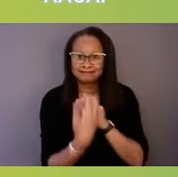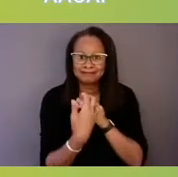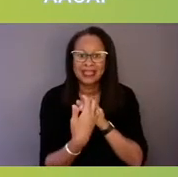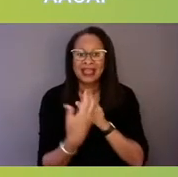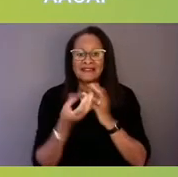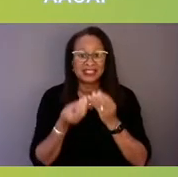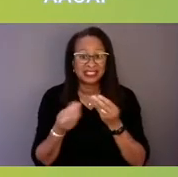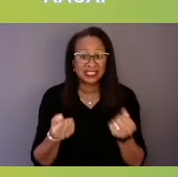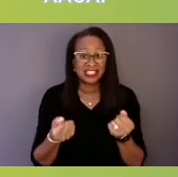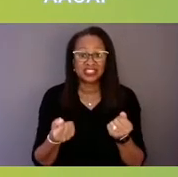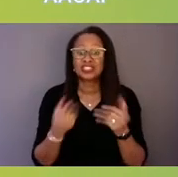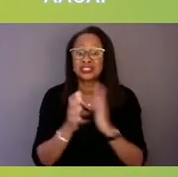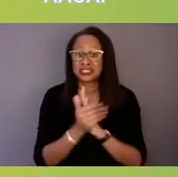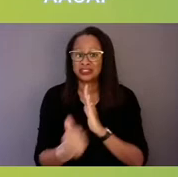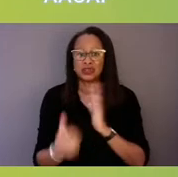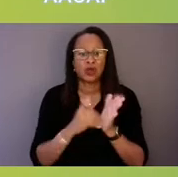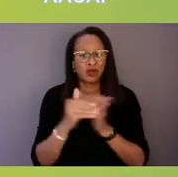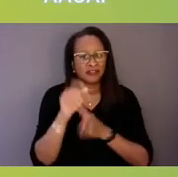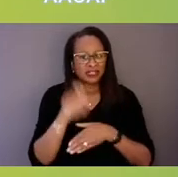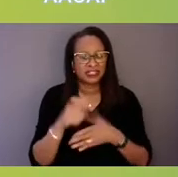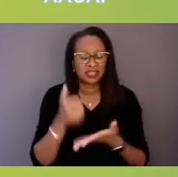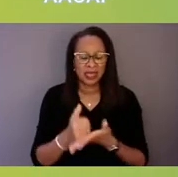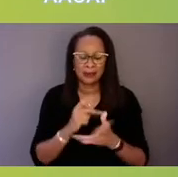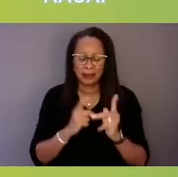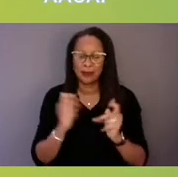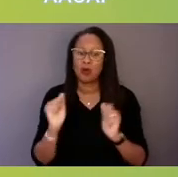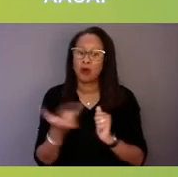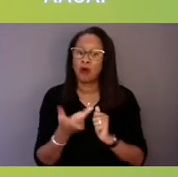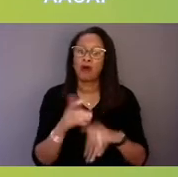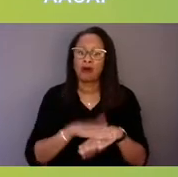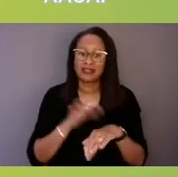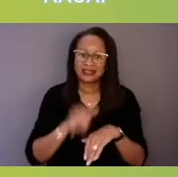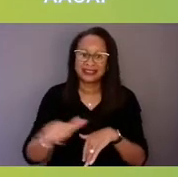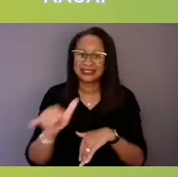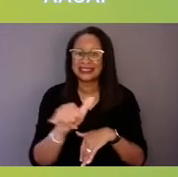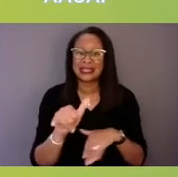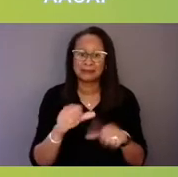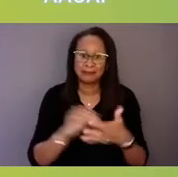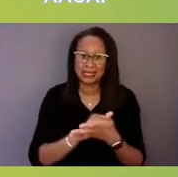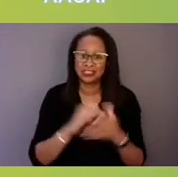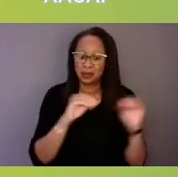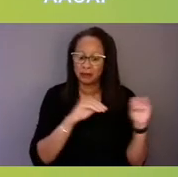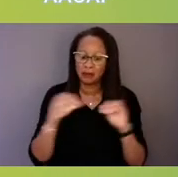to help get people all on the same page and moving towards the same goal so that you're not having,